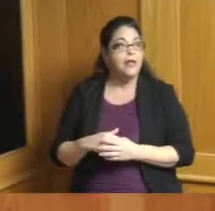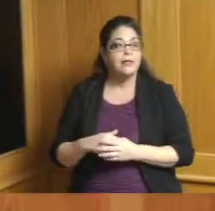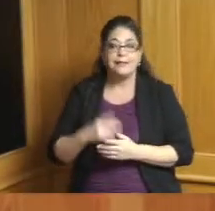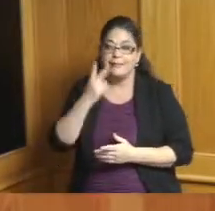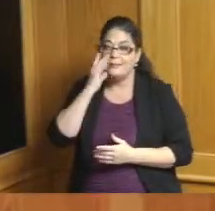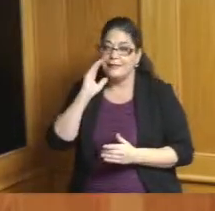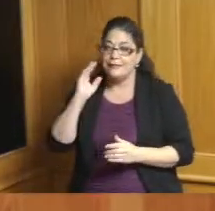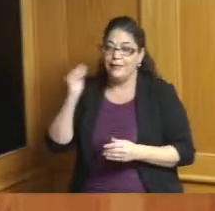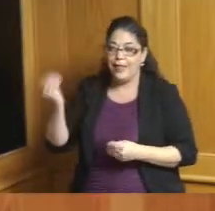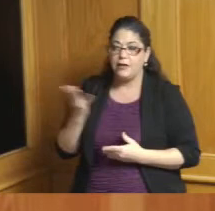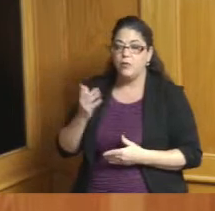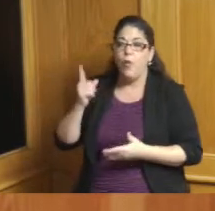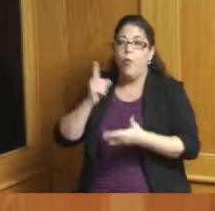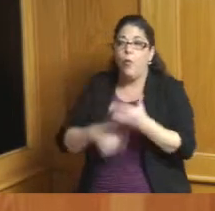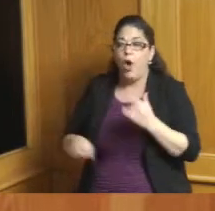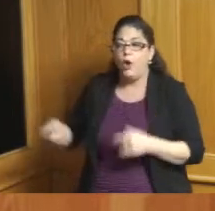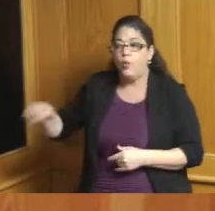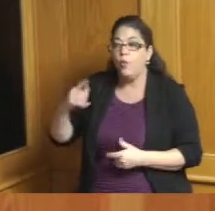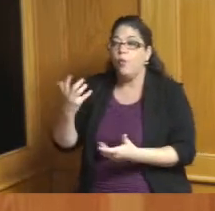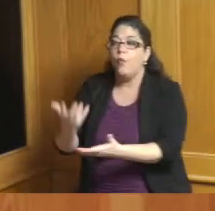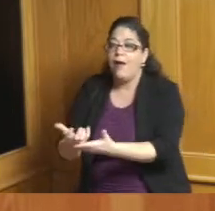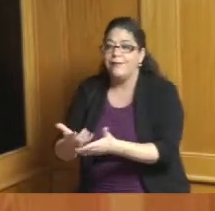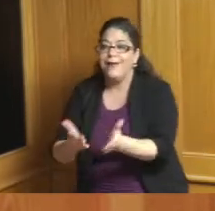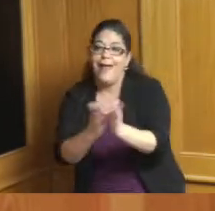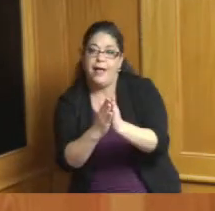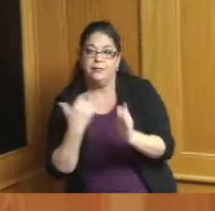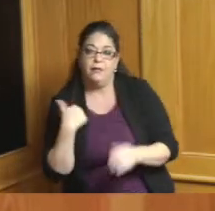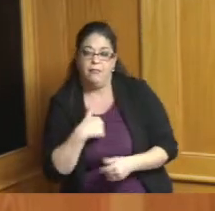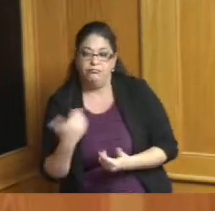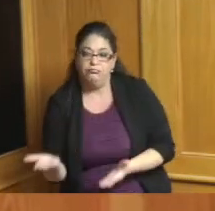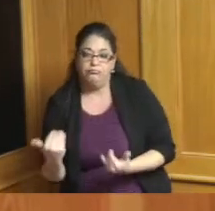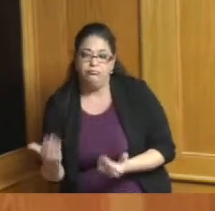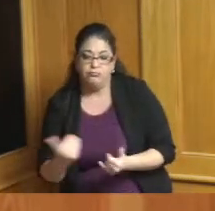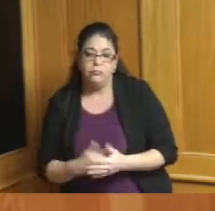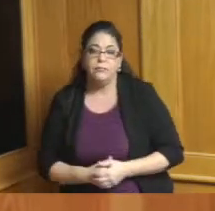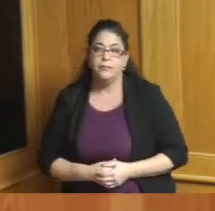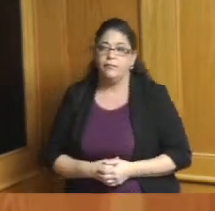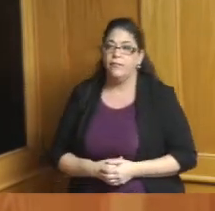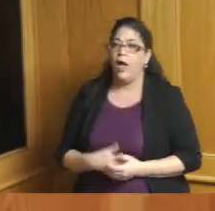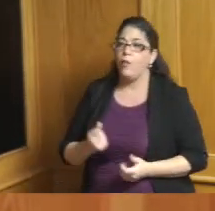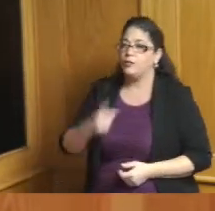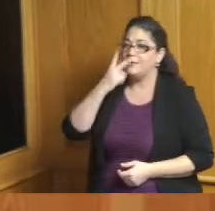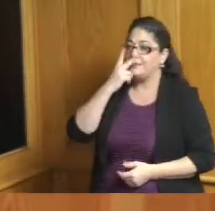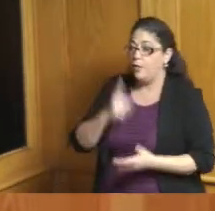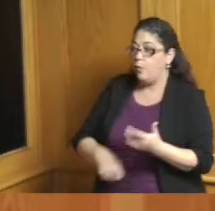very reasonable and it also shows the commitment of Forest Park to put there as you say on skin